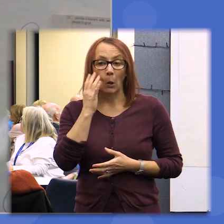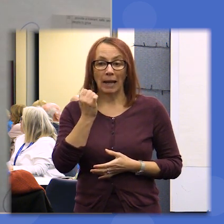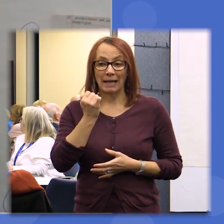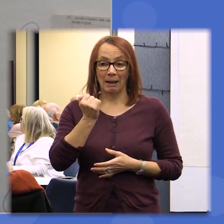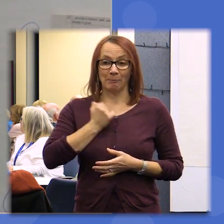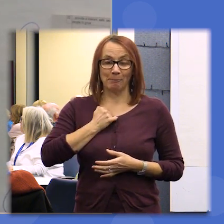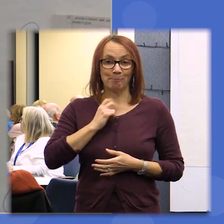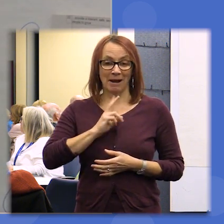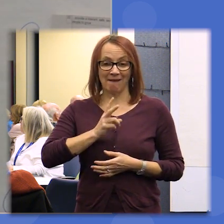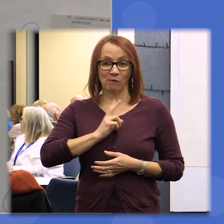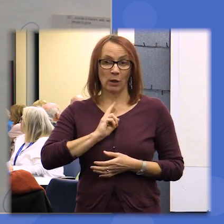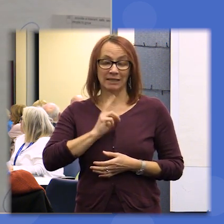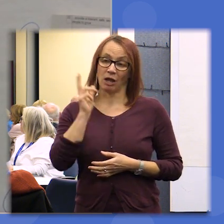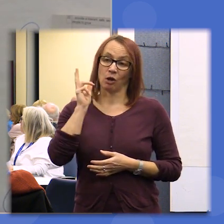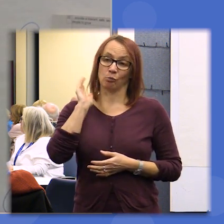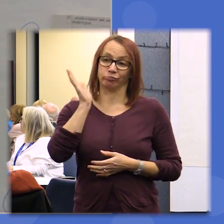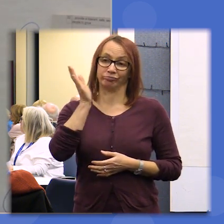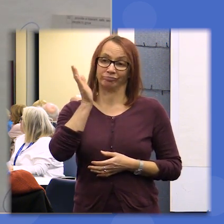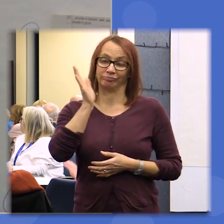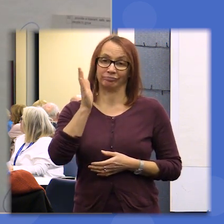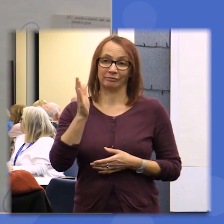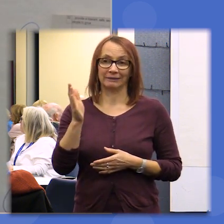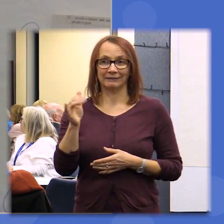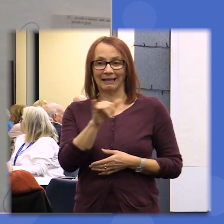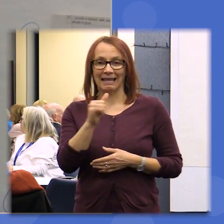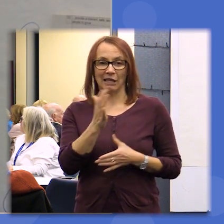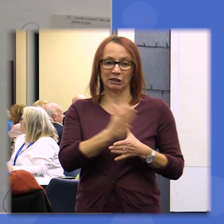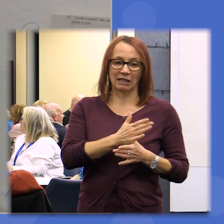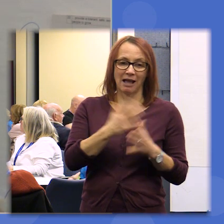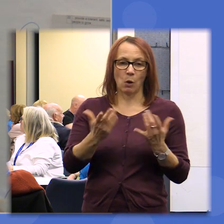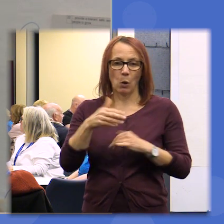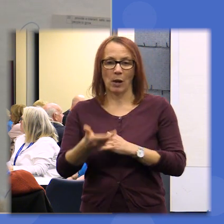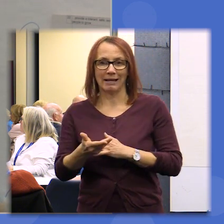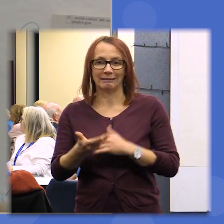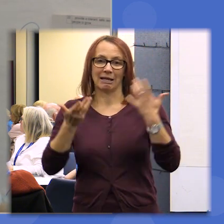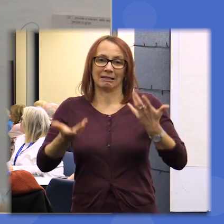over at the end I can reassure you for this weekend we are at the end please